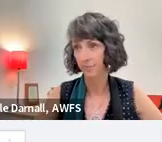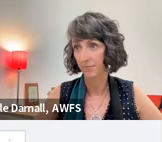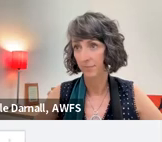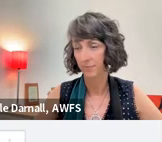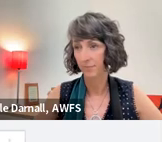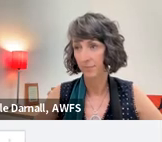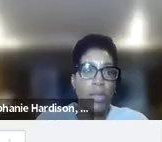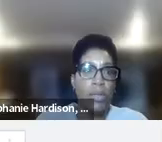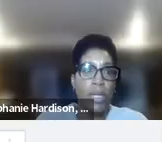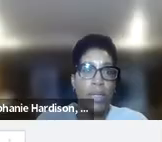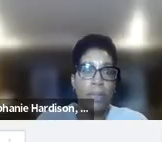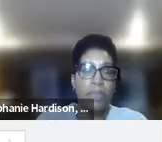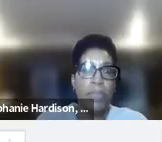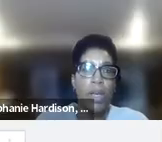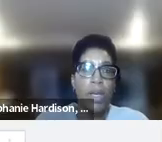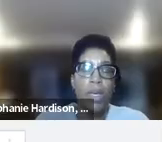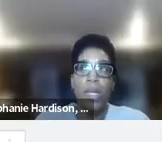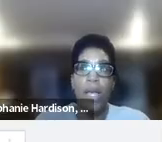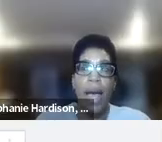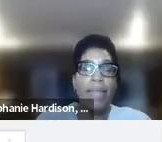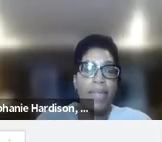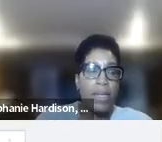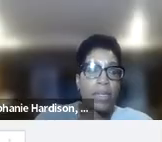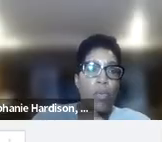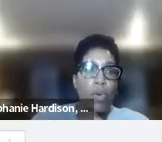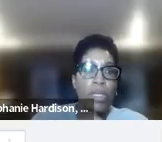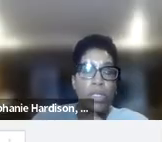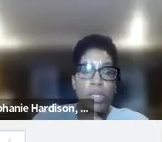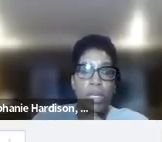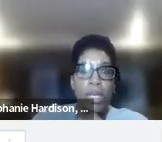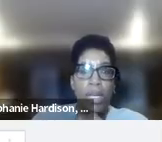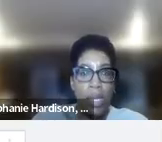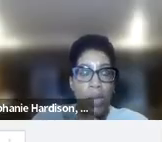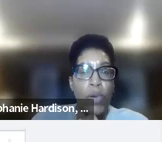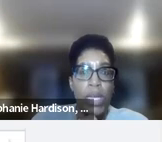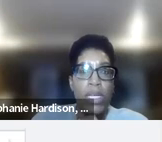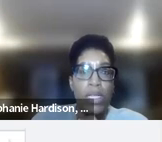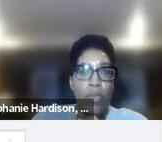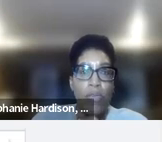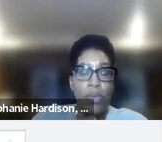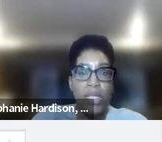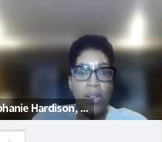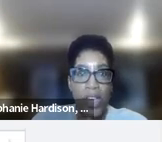And also, I think that if we can get someone from the center